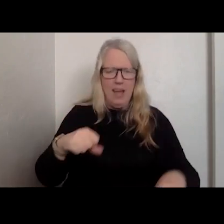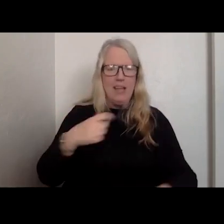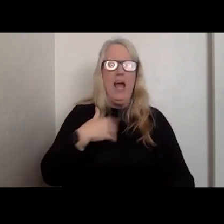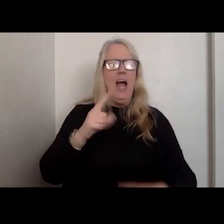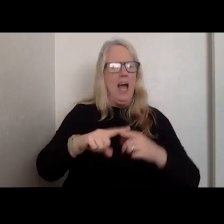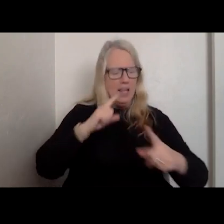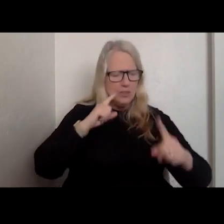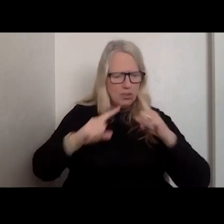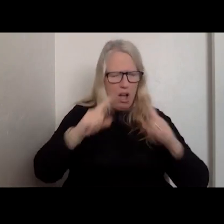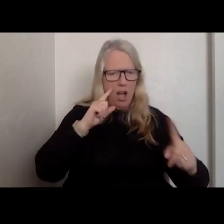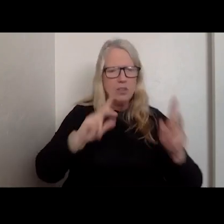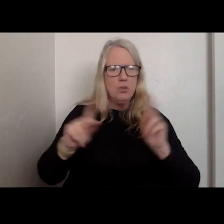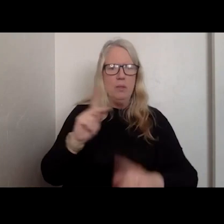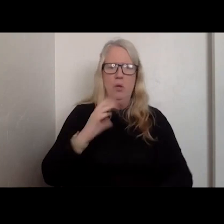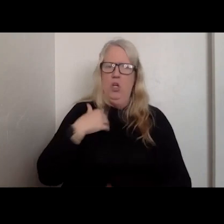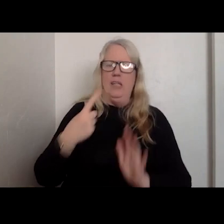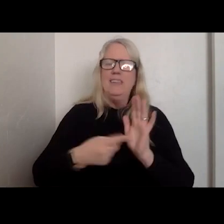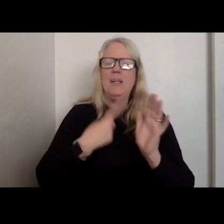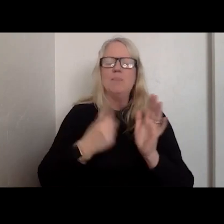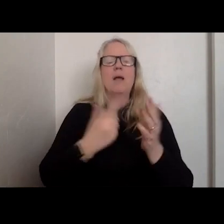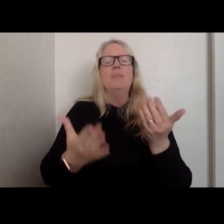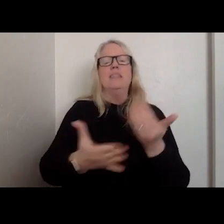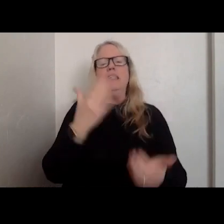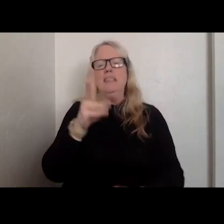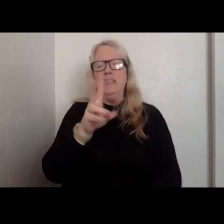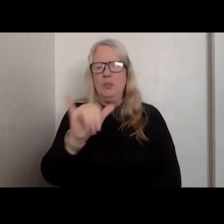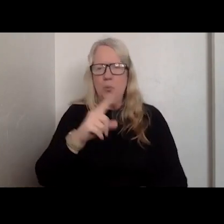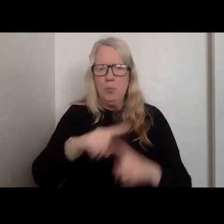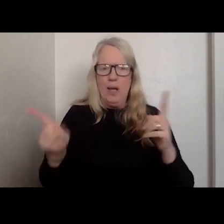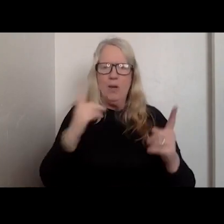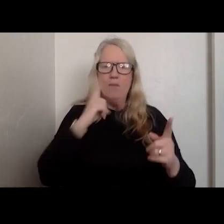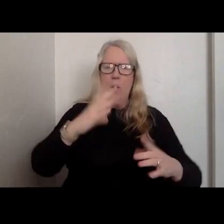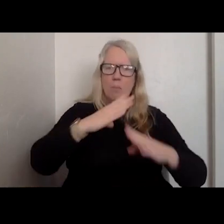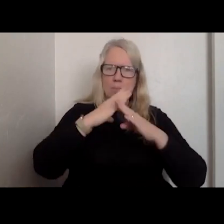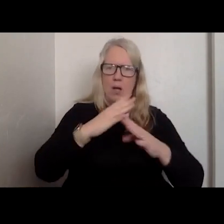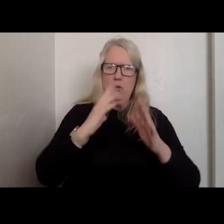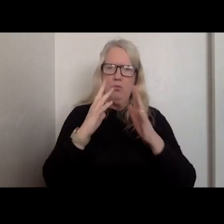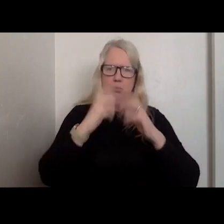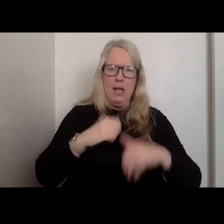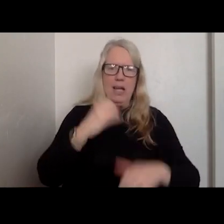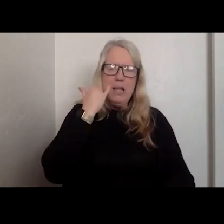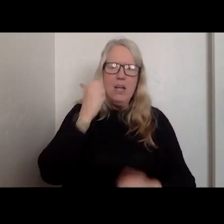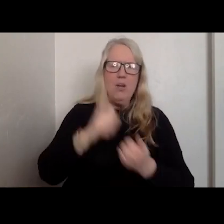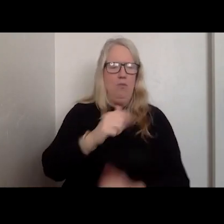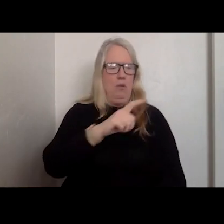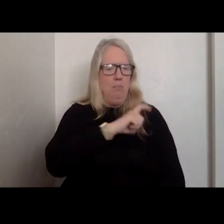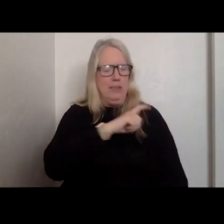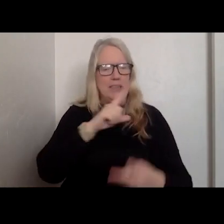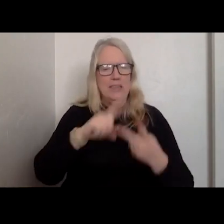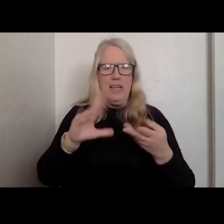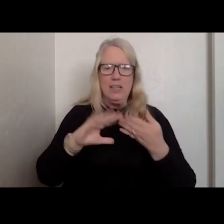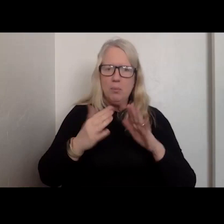: SOMETIMES THE THE EASIEST WAY TO BREAK DOWN A BARRIER BETWEEN THE POLICE AND THE COMMUNITY IS SO HAVE A CONVERSATION.